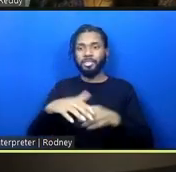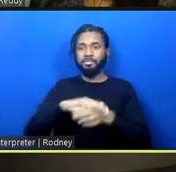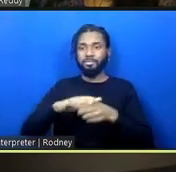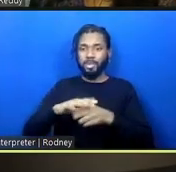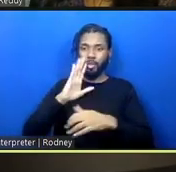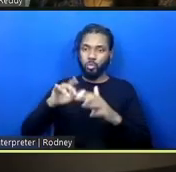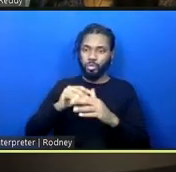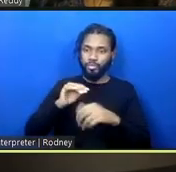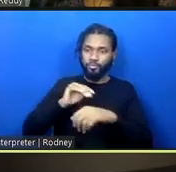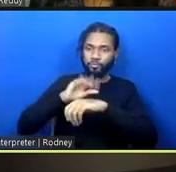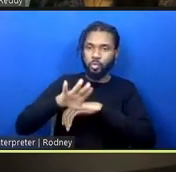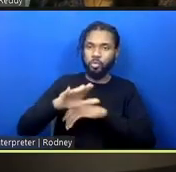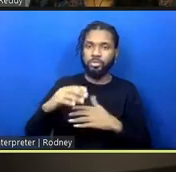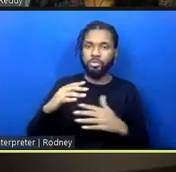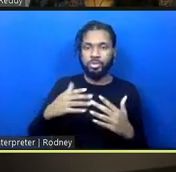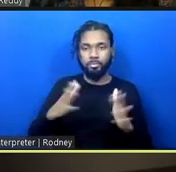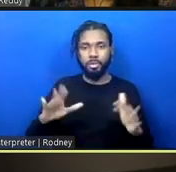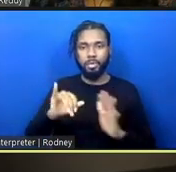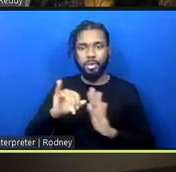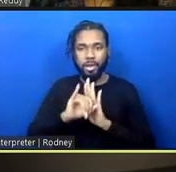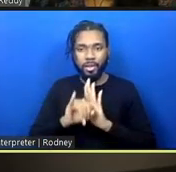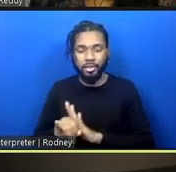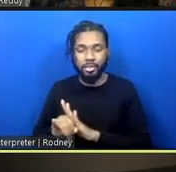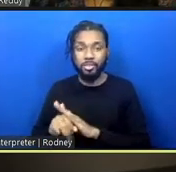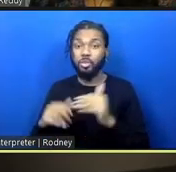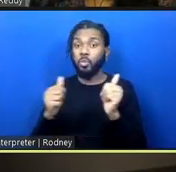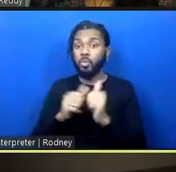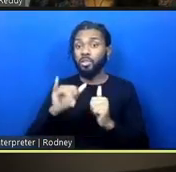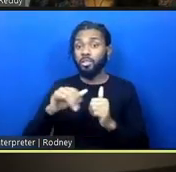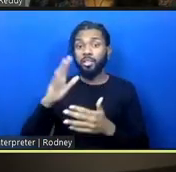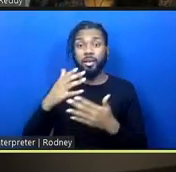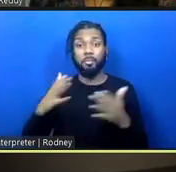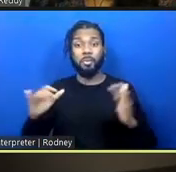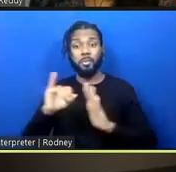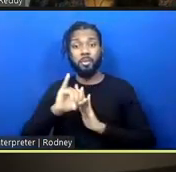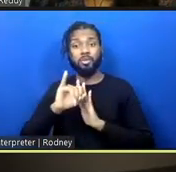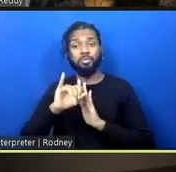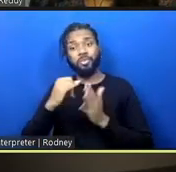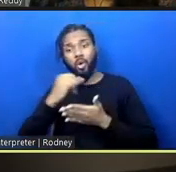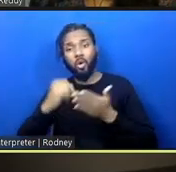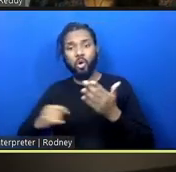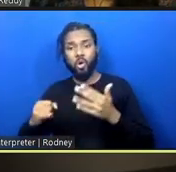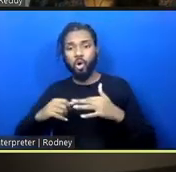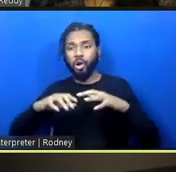through these public art actions, we started developing a conversation around